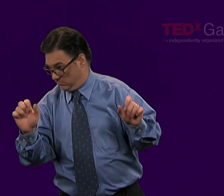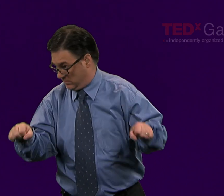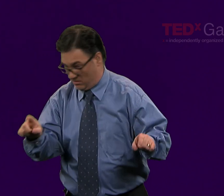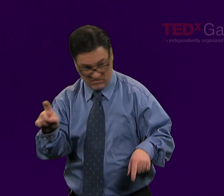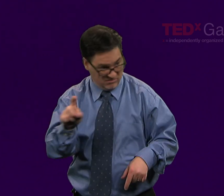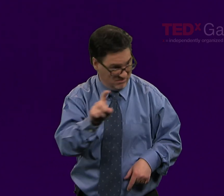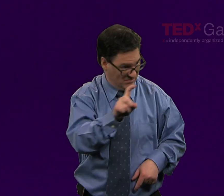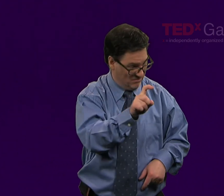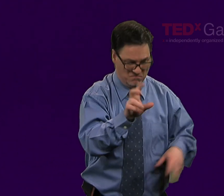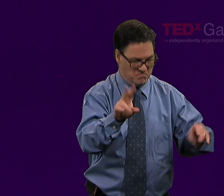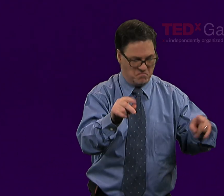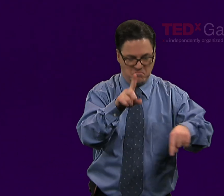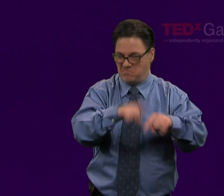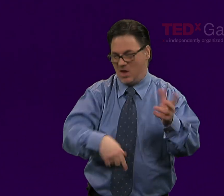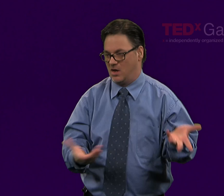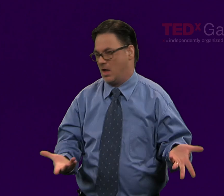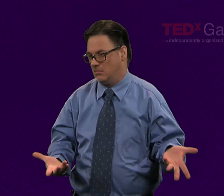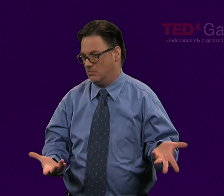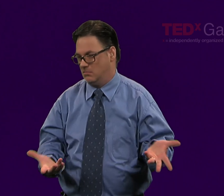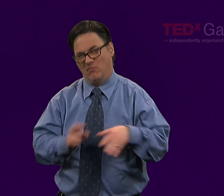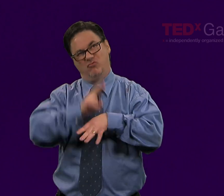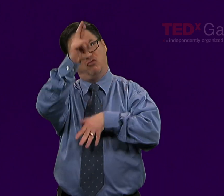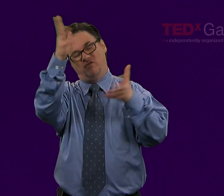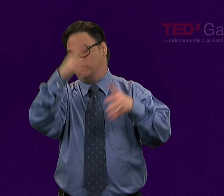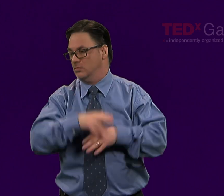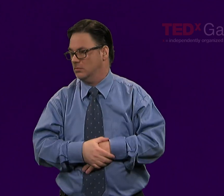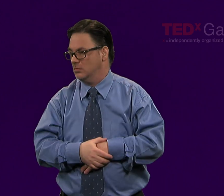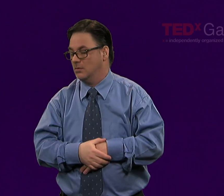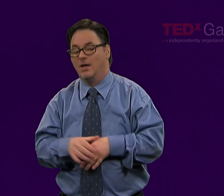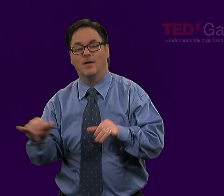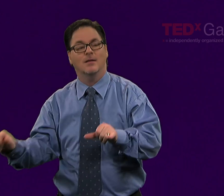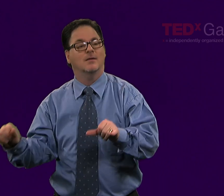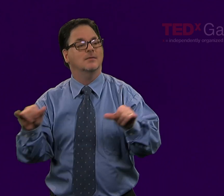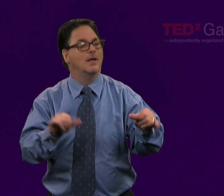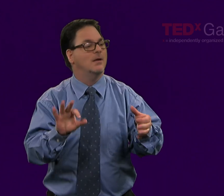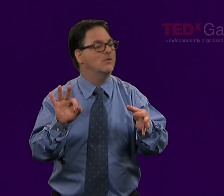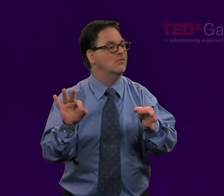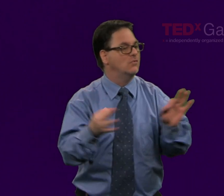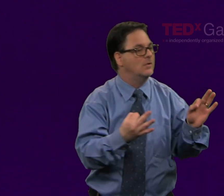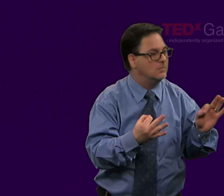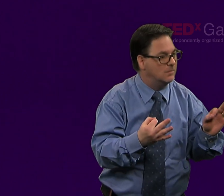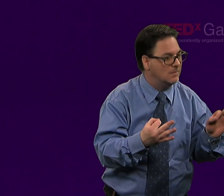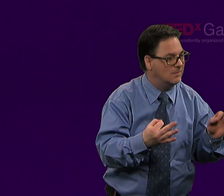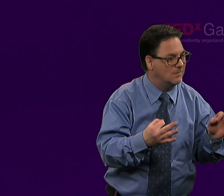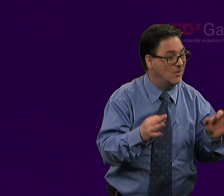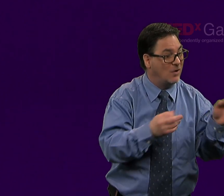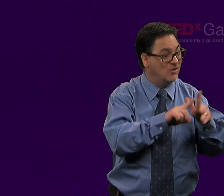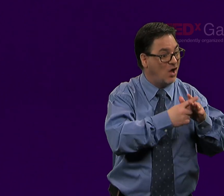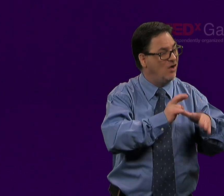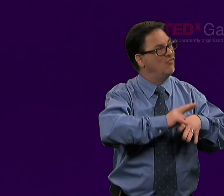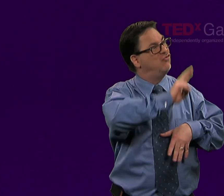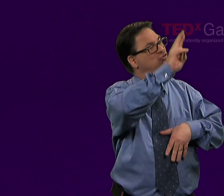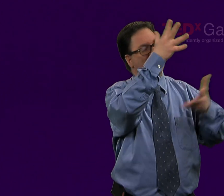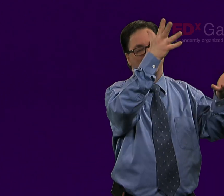and it's flying into the air, you certainly can't call it back. It's already in mid-flight, nearly in orbit. Let's think then, of distraction.